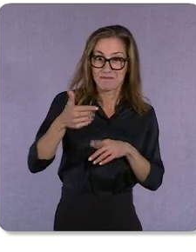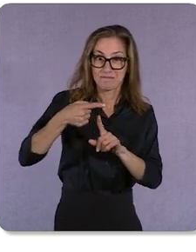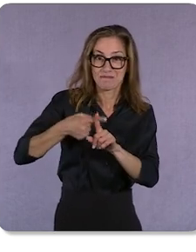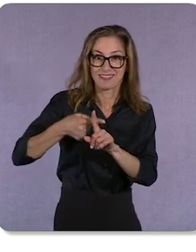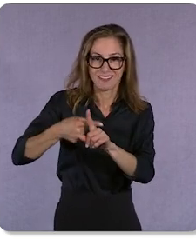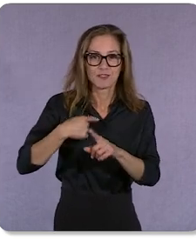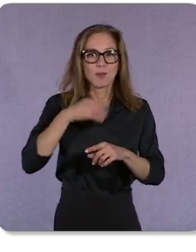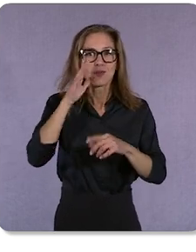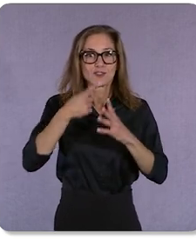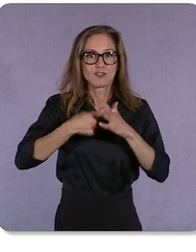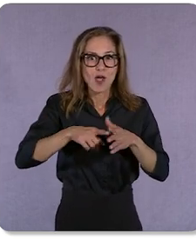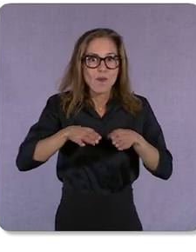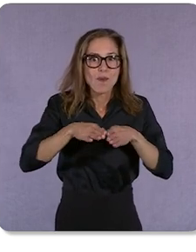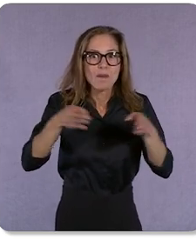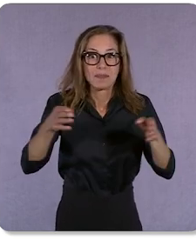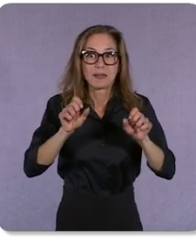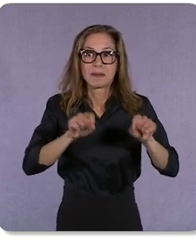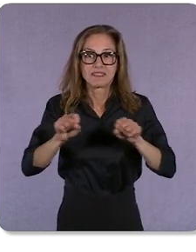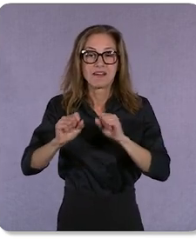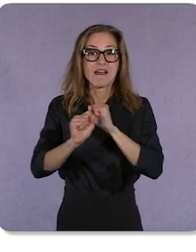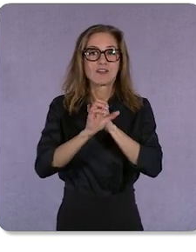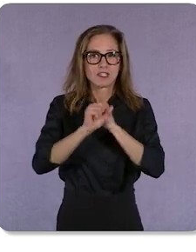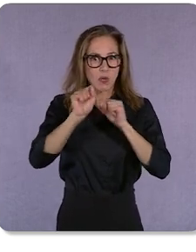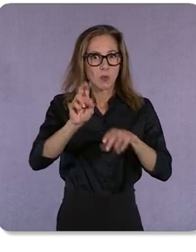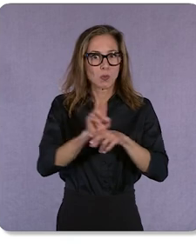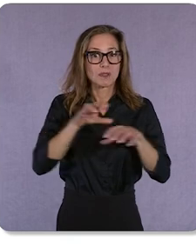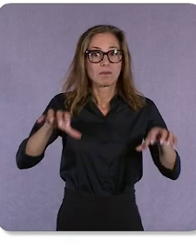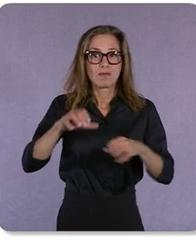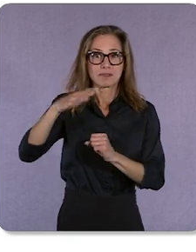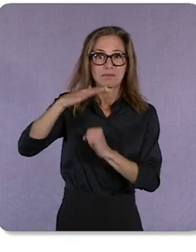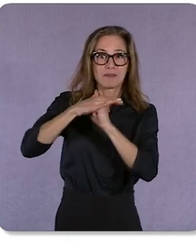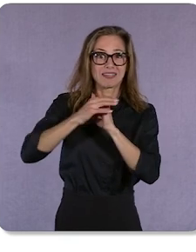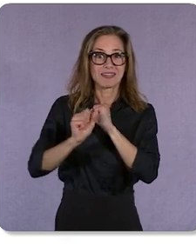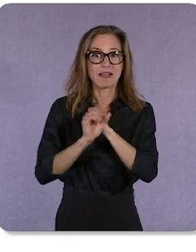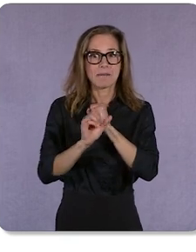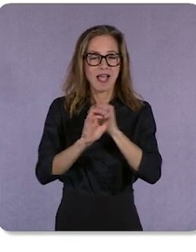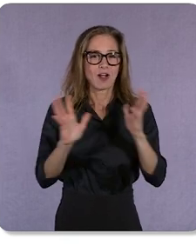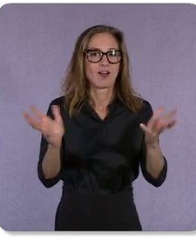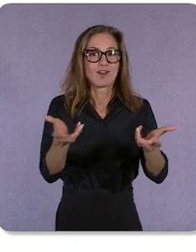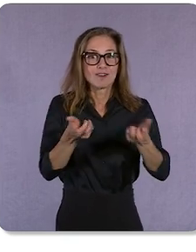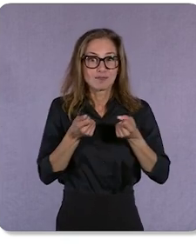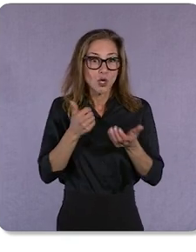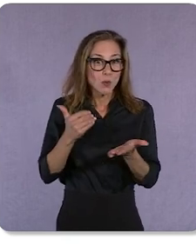advertisers using Performance Max campaigns to attract new loyalty members in the US with ads!